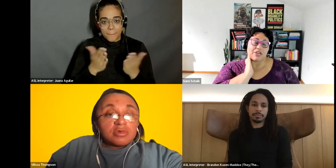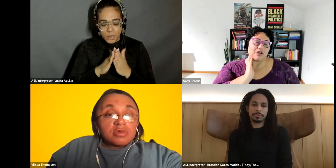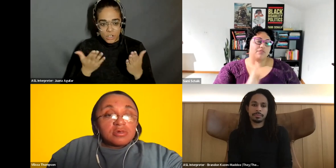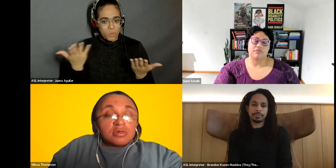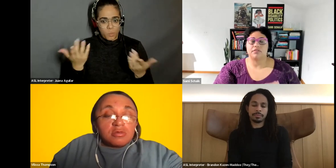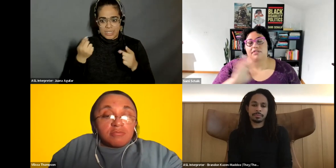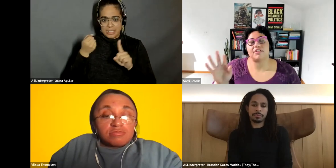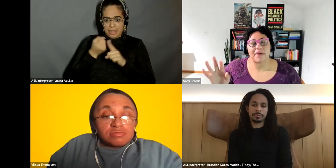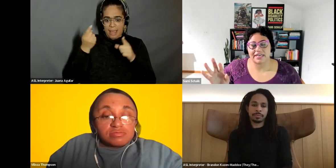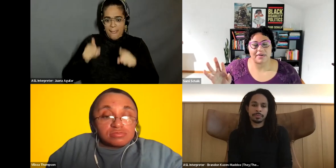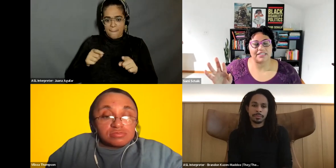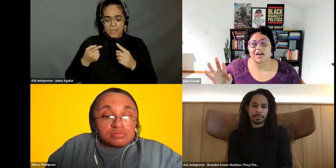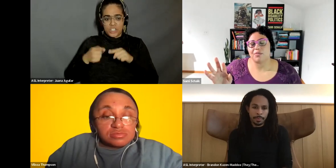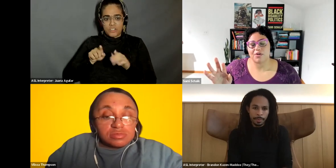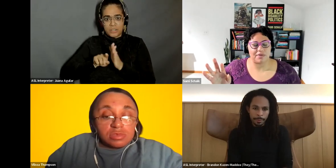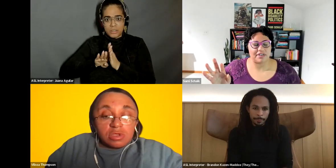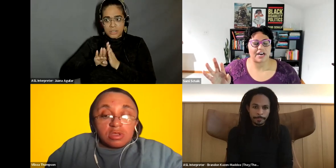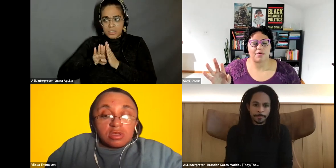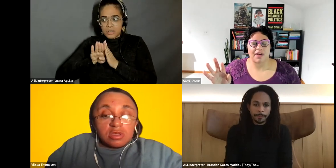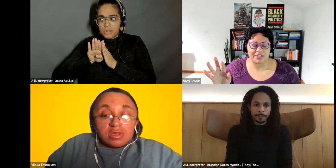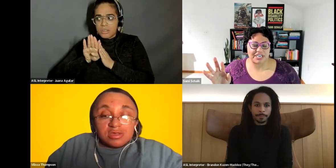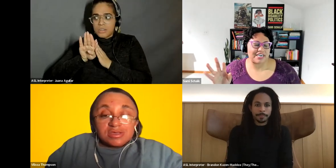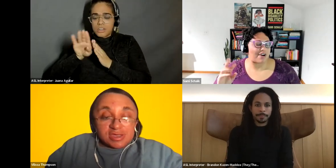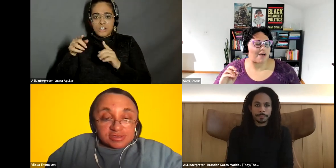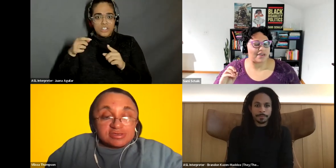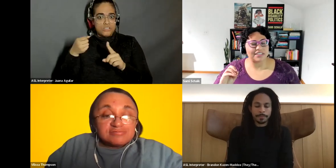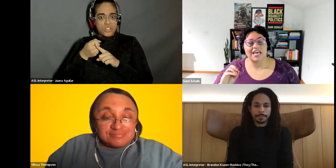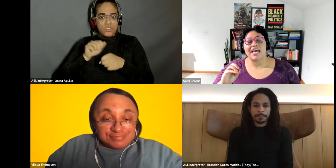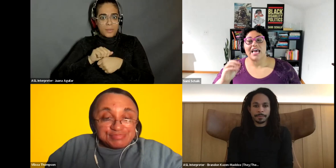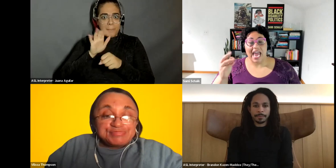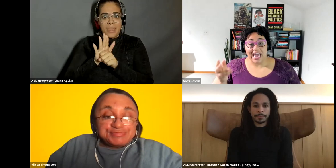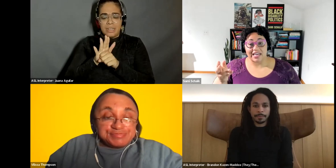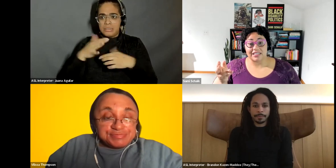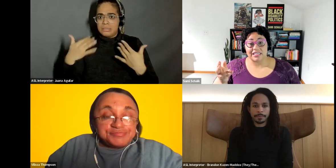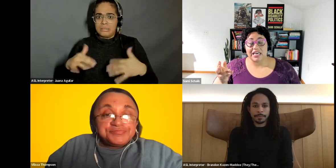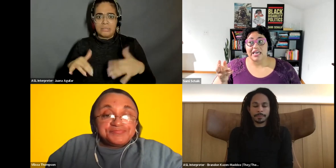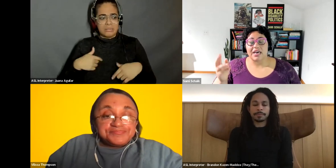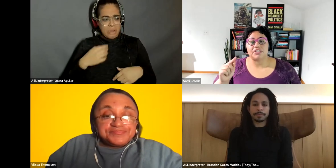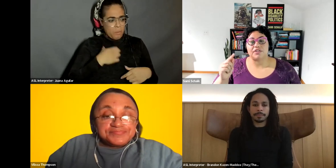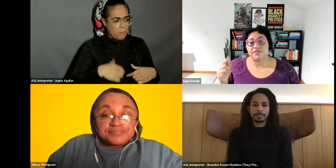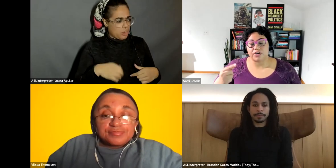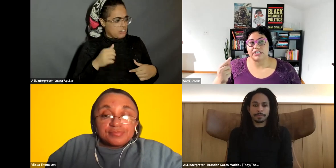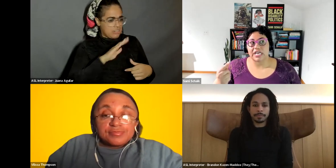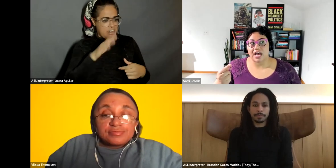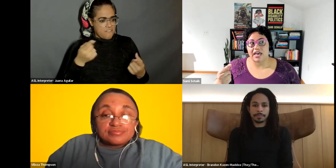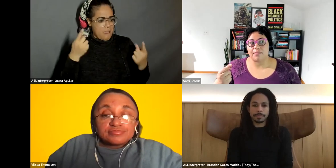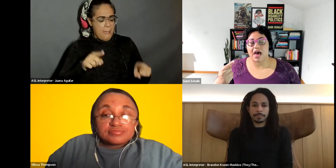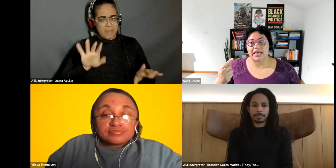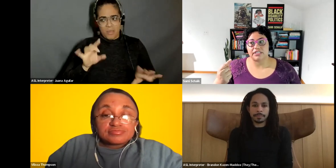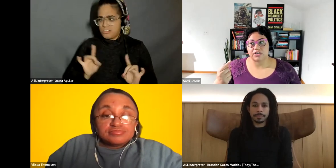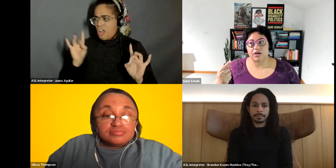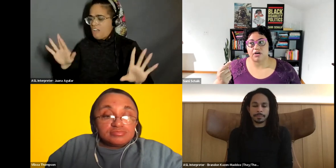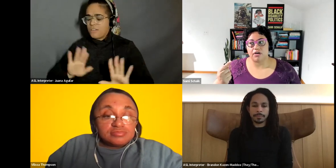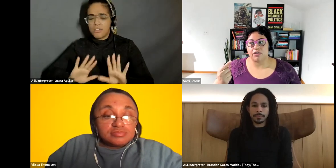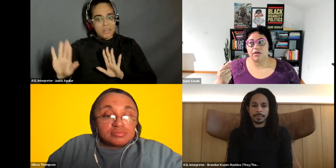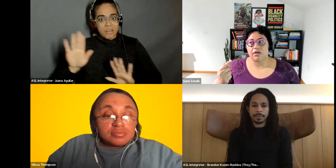Sami Schalk: you know the pandemic is terrible. COVID is terrible. I wish it had never happened. and it was the first time I saw